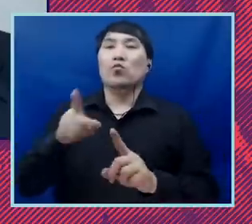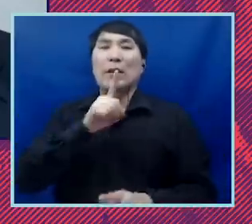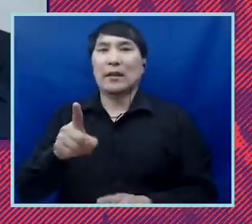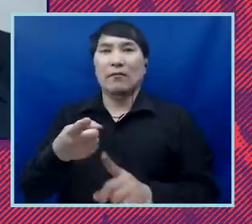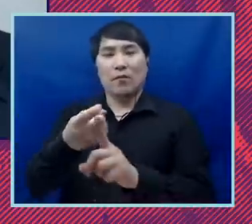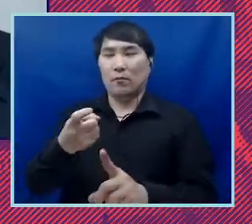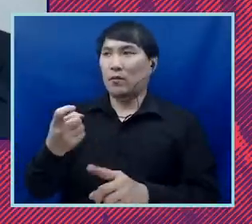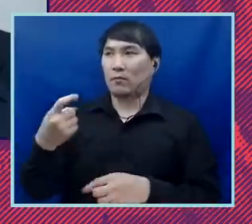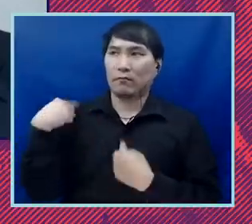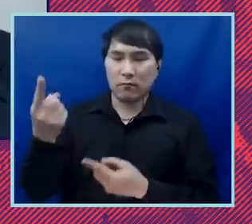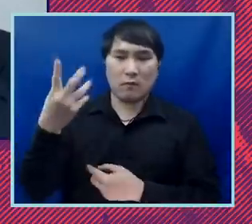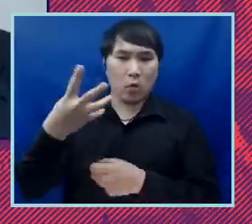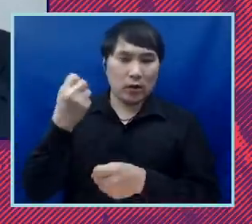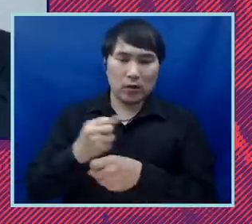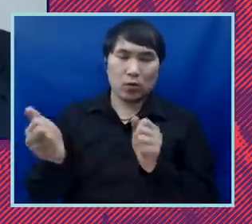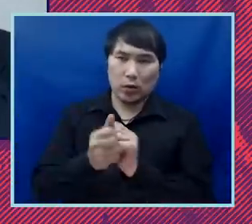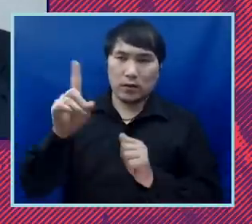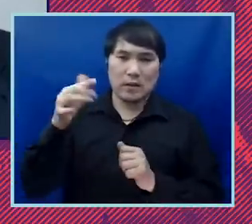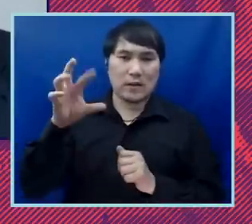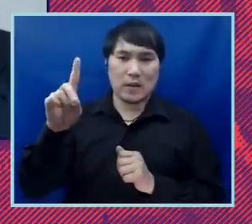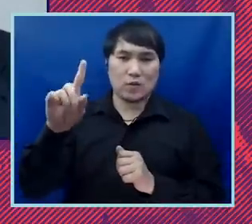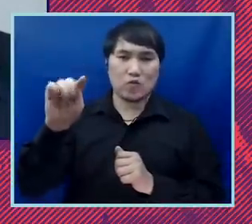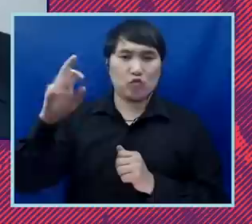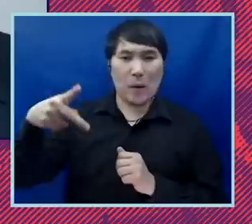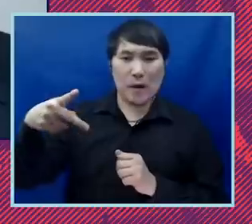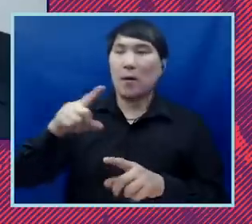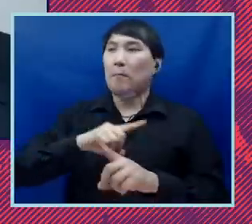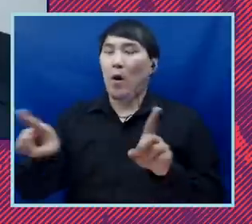four years with Donald Trump, but also punctuated with the events of January 6.